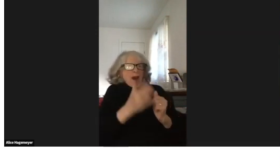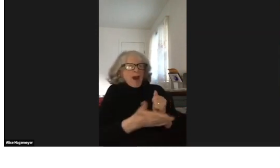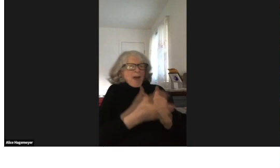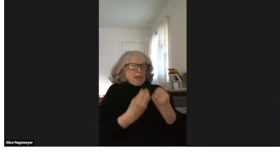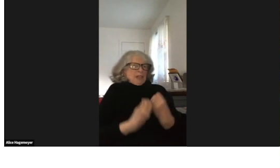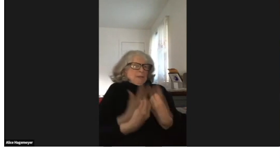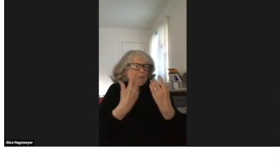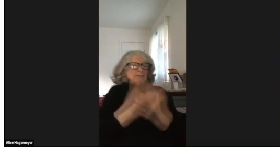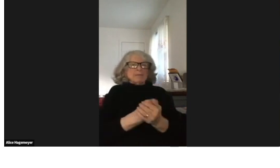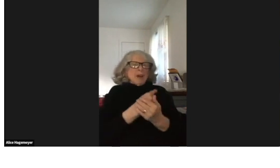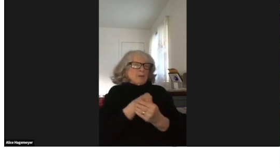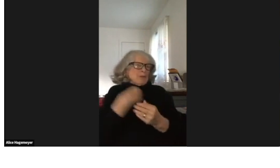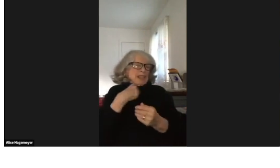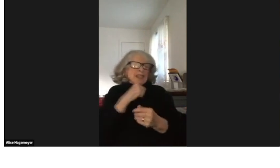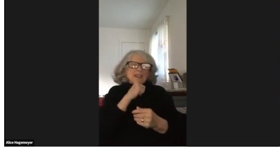of them are thinking of the children.